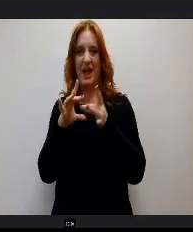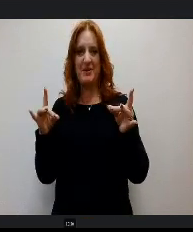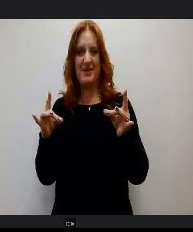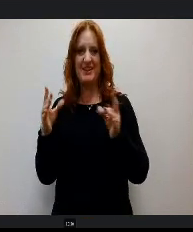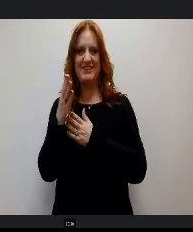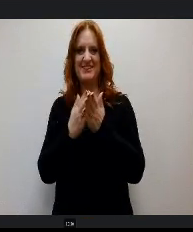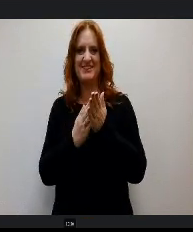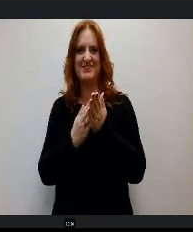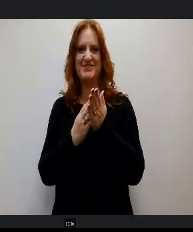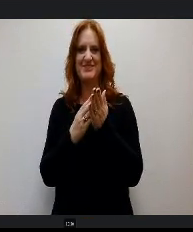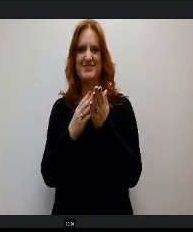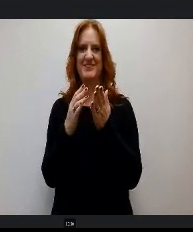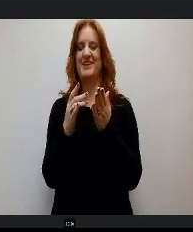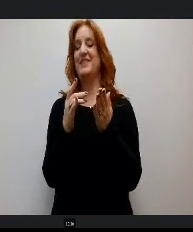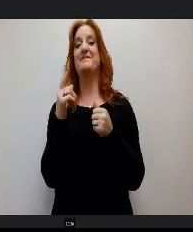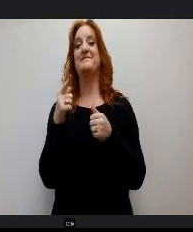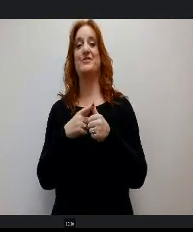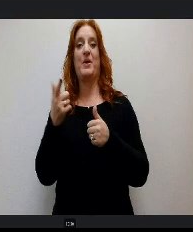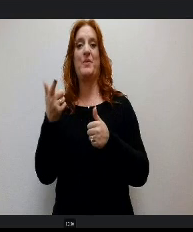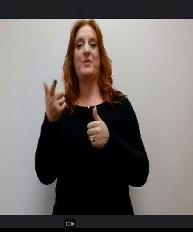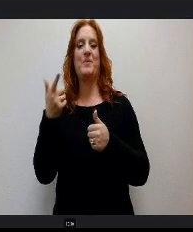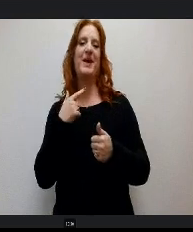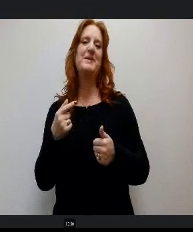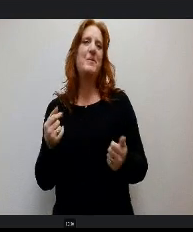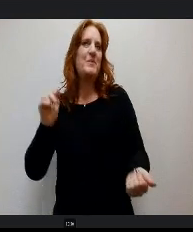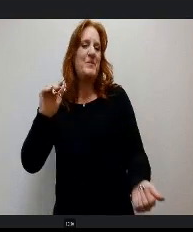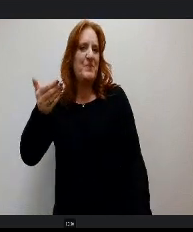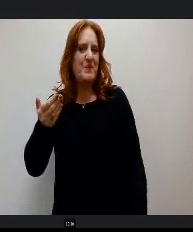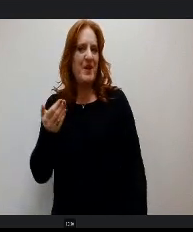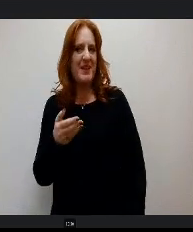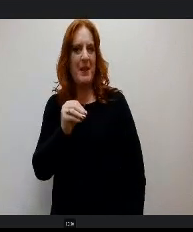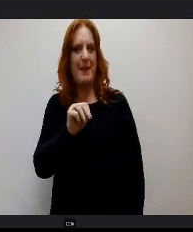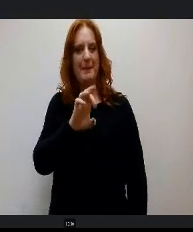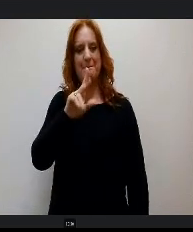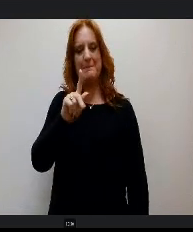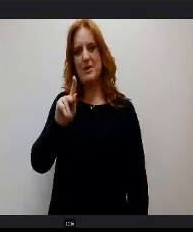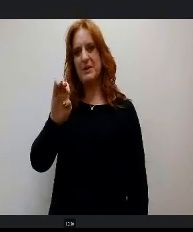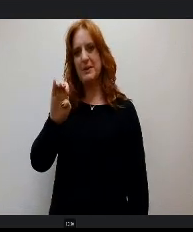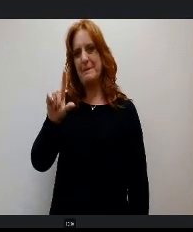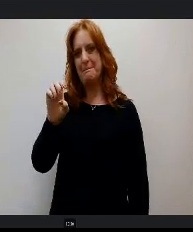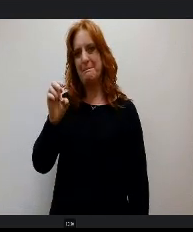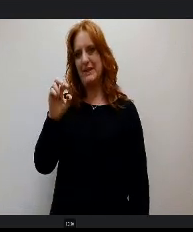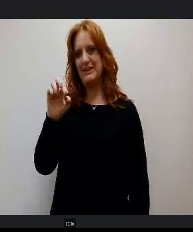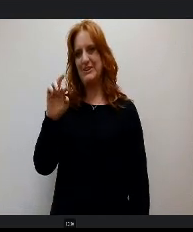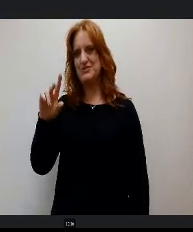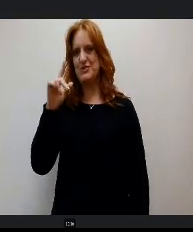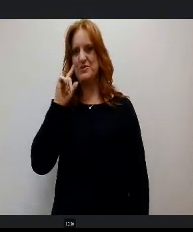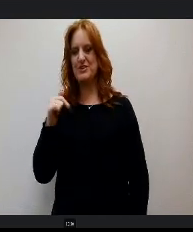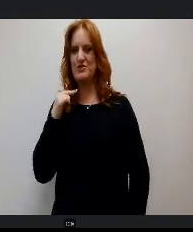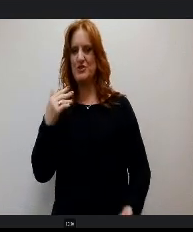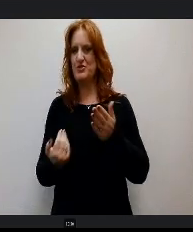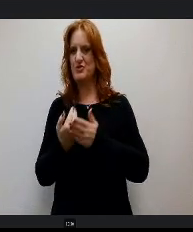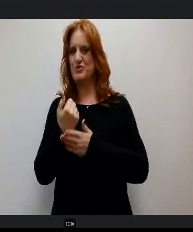I want to give a warm welcome to Mark Belcher who is our new Chief Communications Officer and